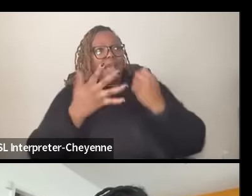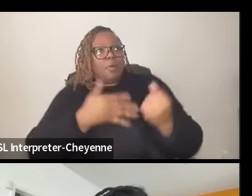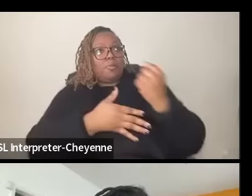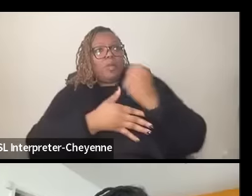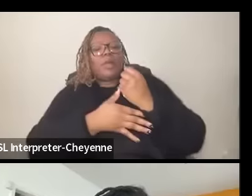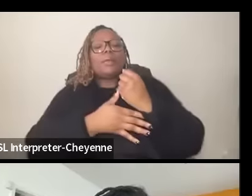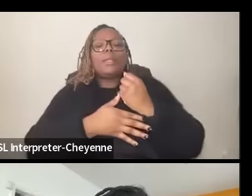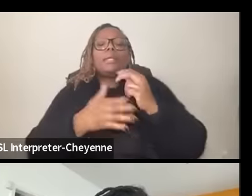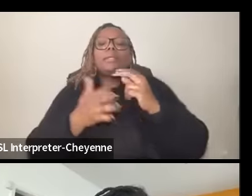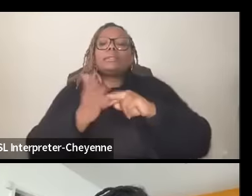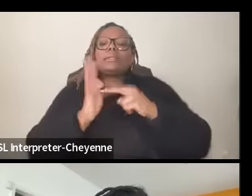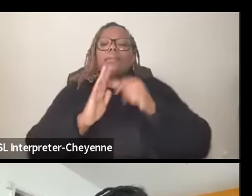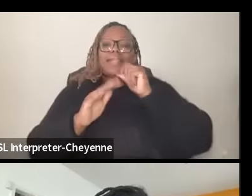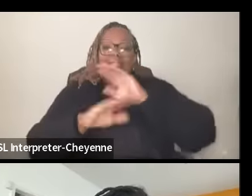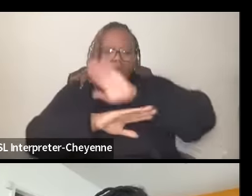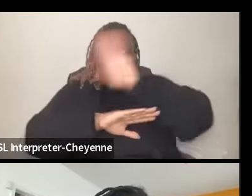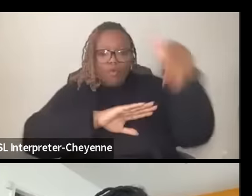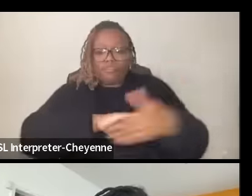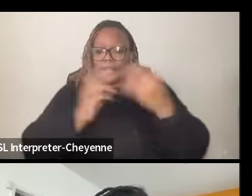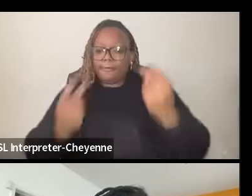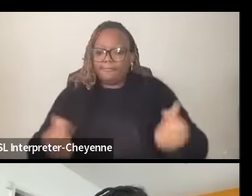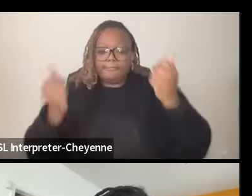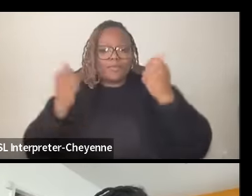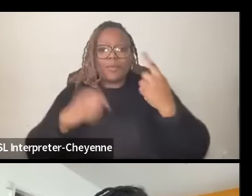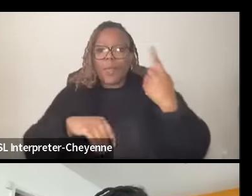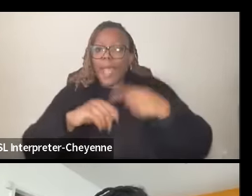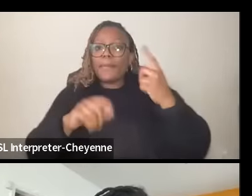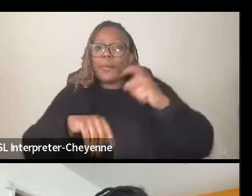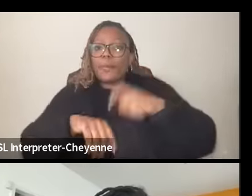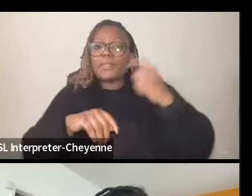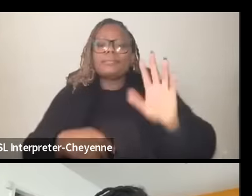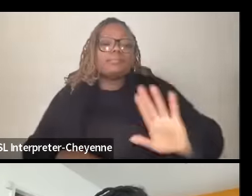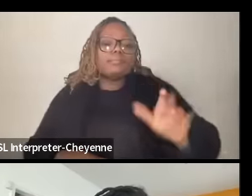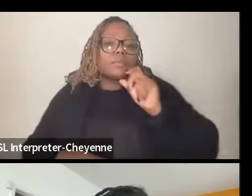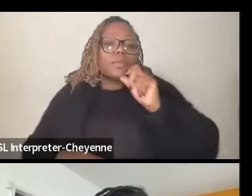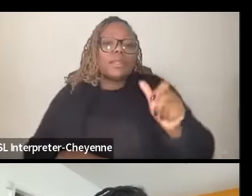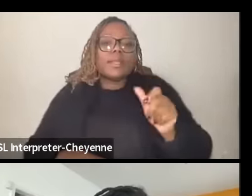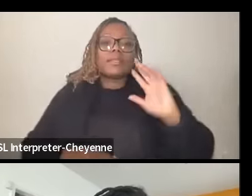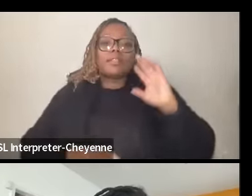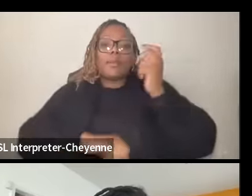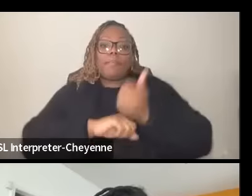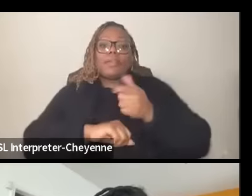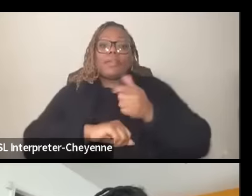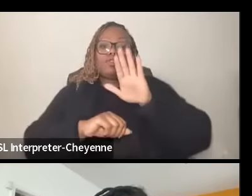that's not overnight right it's not a one-time event and So based on your history of activism